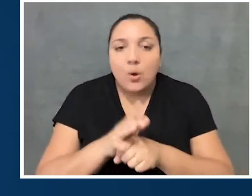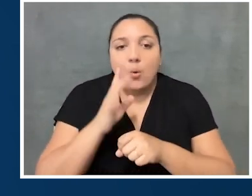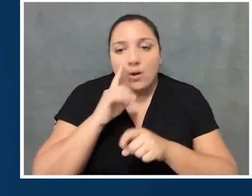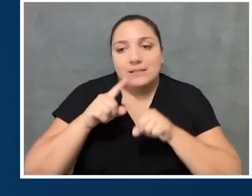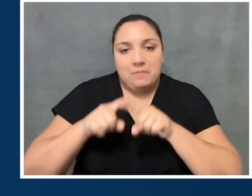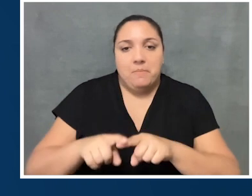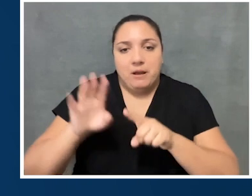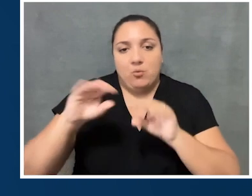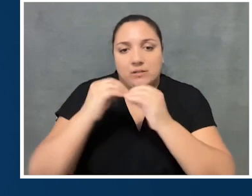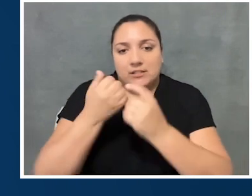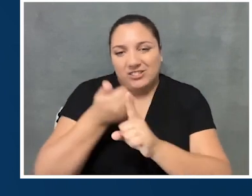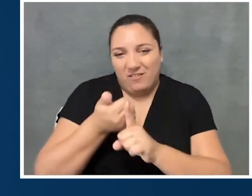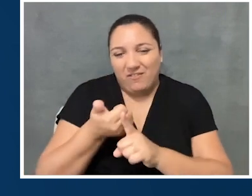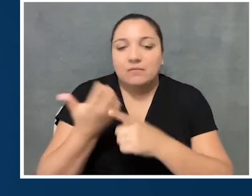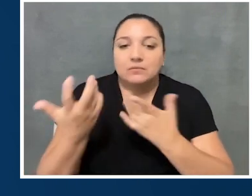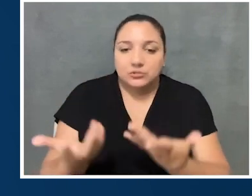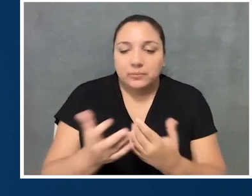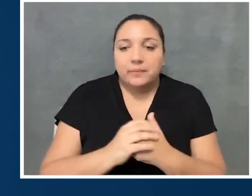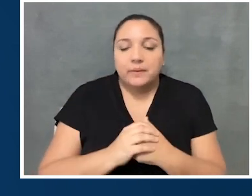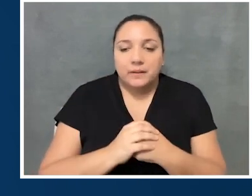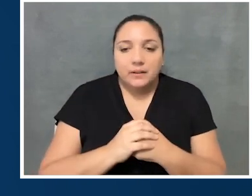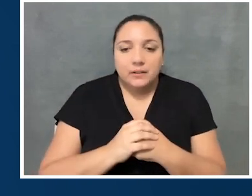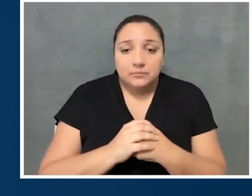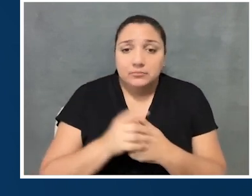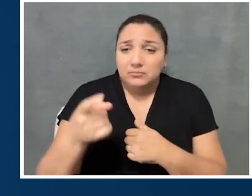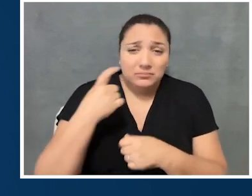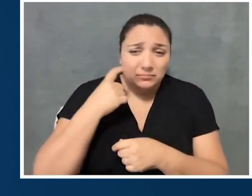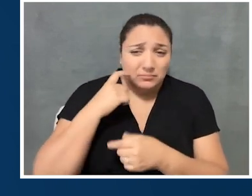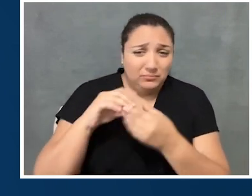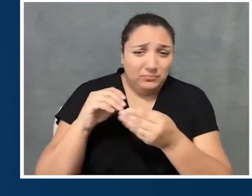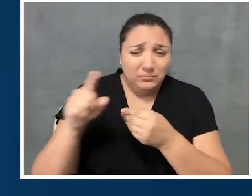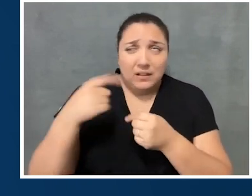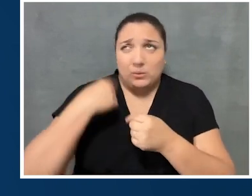is going to be also specific to the organization itself. And as you were talking,